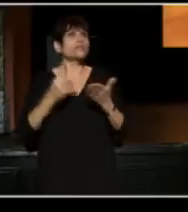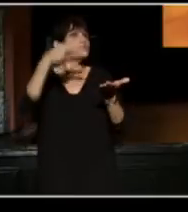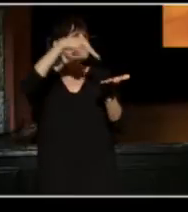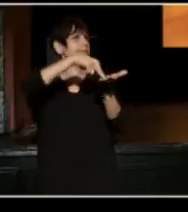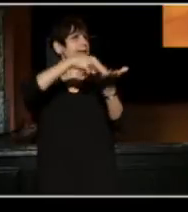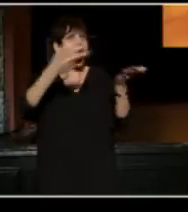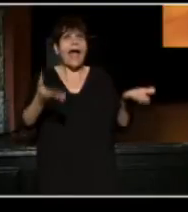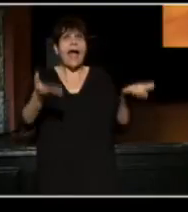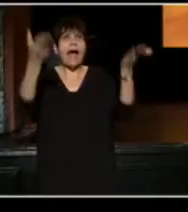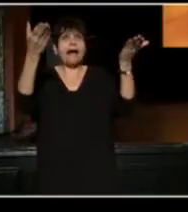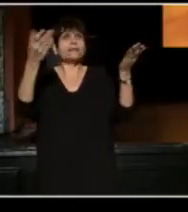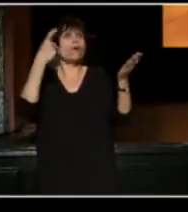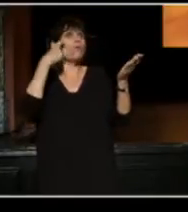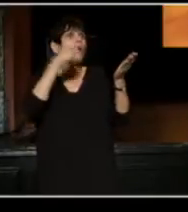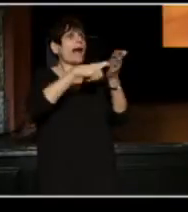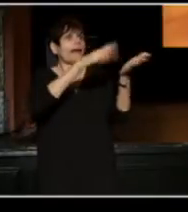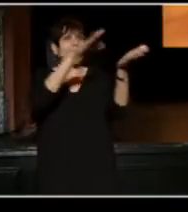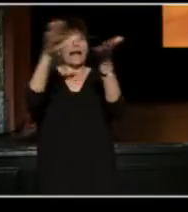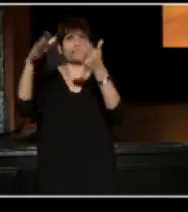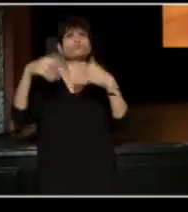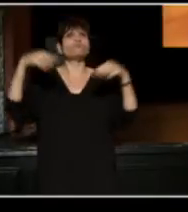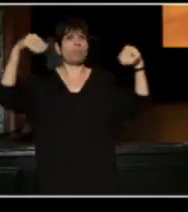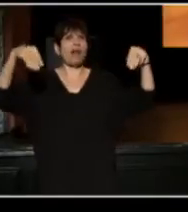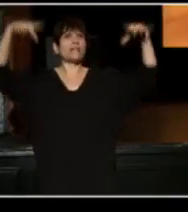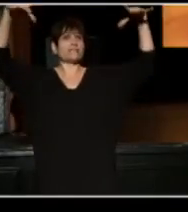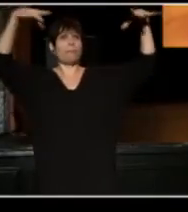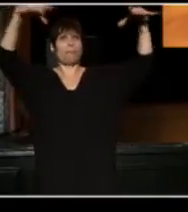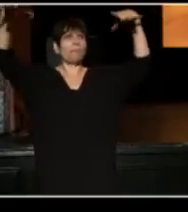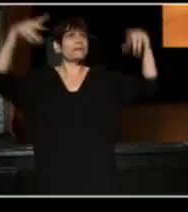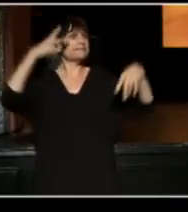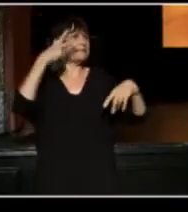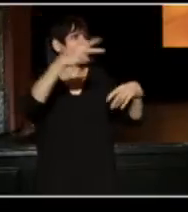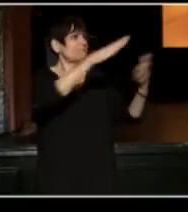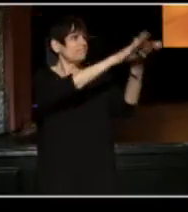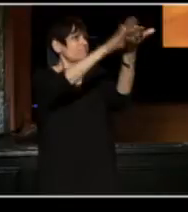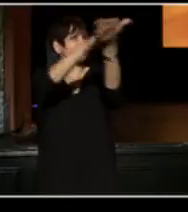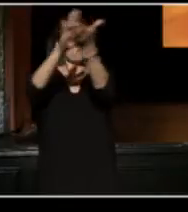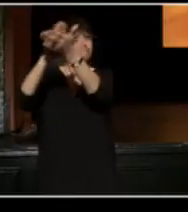I just want to recognize so you guys be recognized, if you can just raise and stand up for a second.